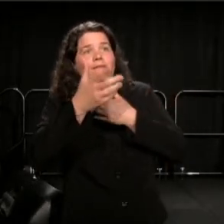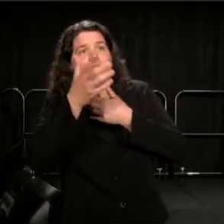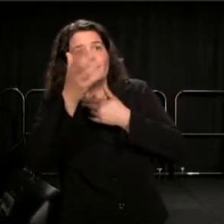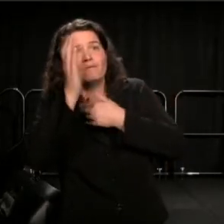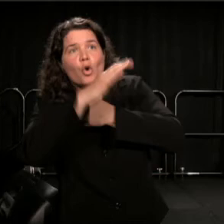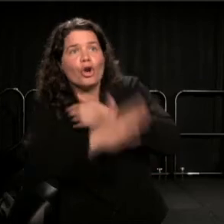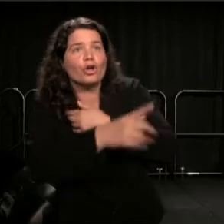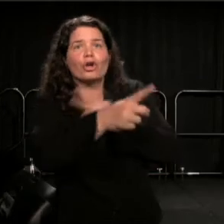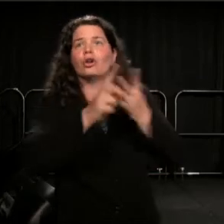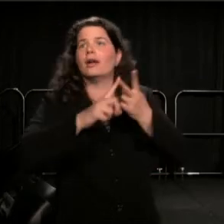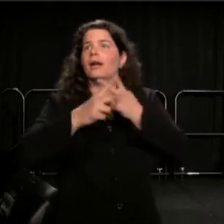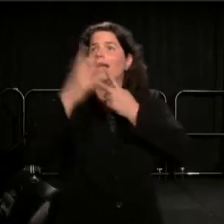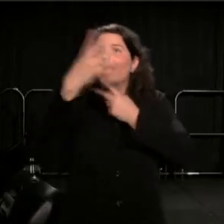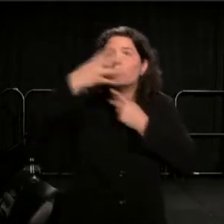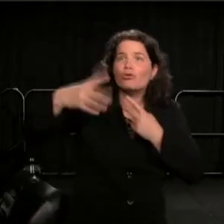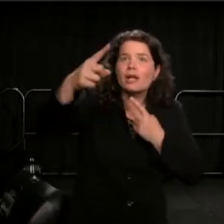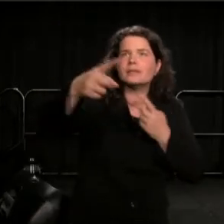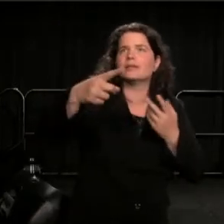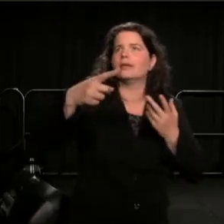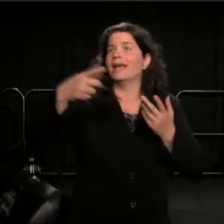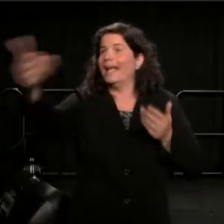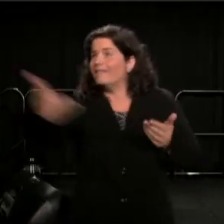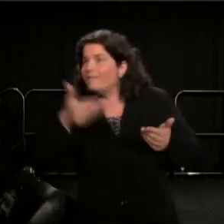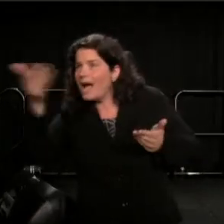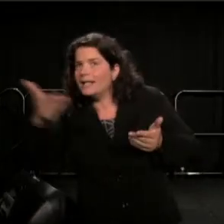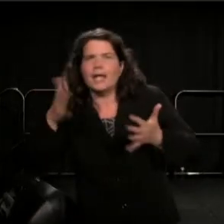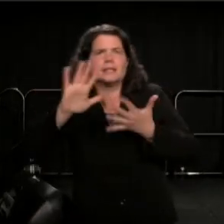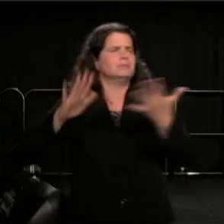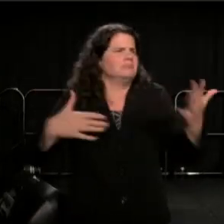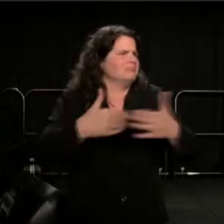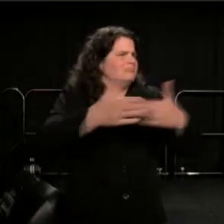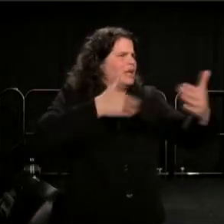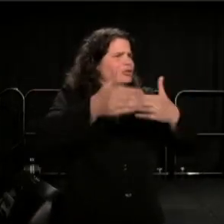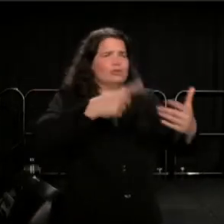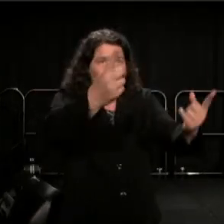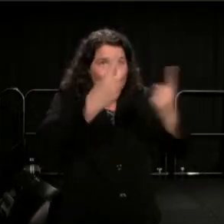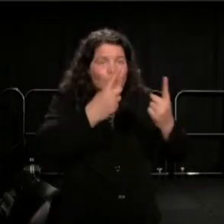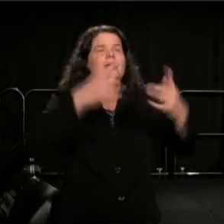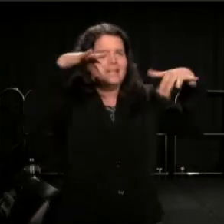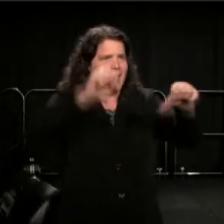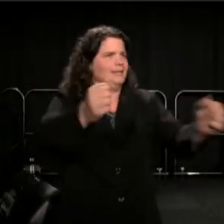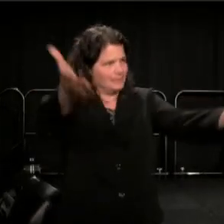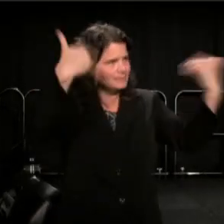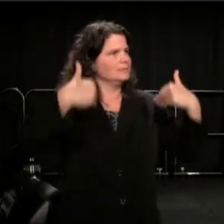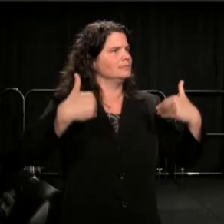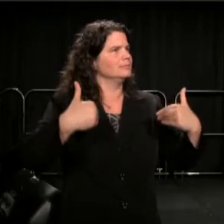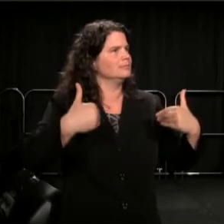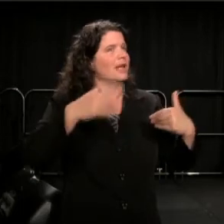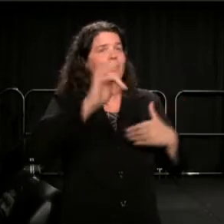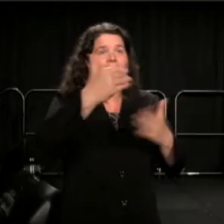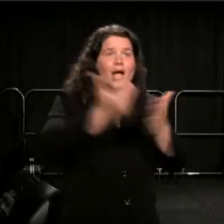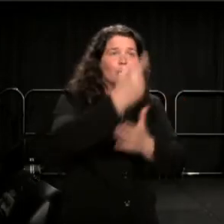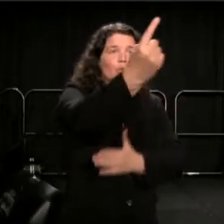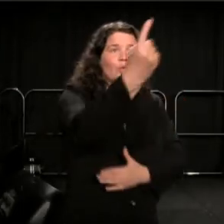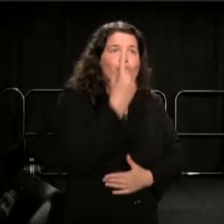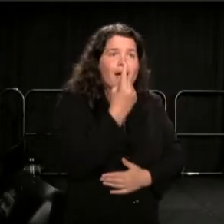or an unexpected visitor. Whether or not the new arrival is the citizen of the country,